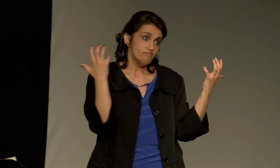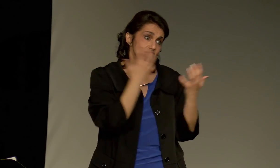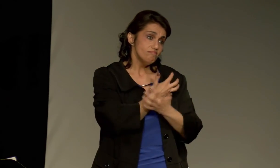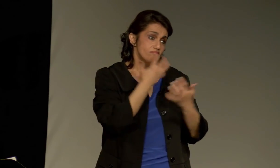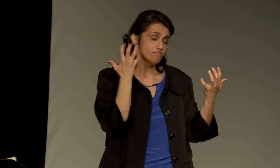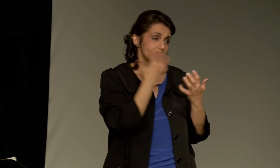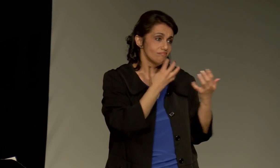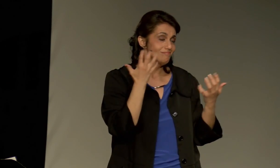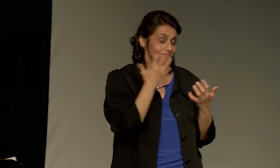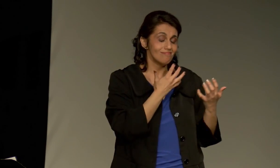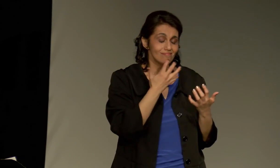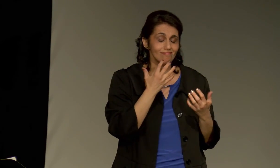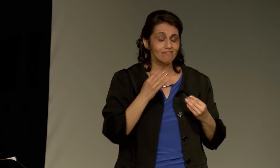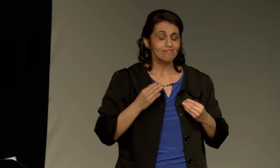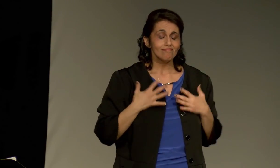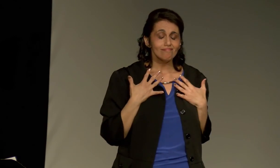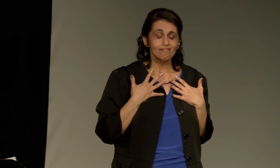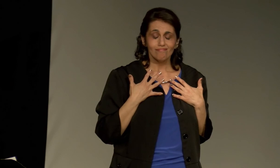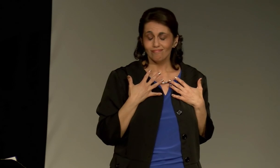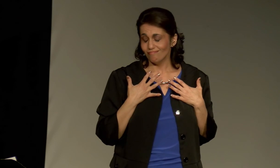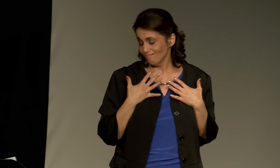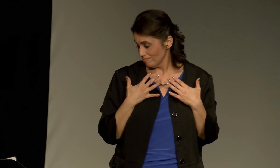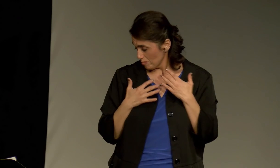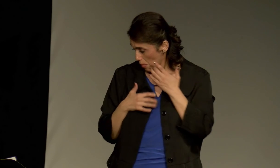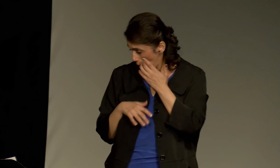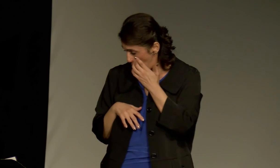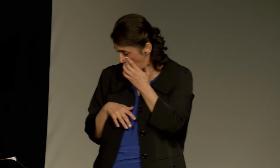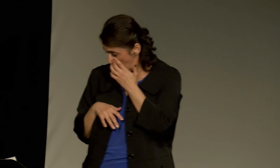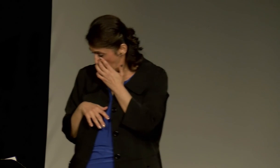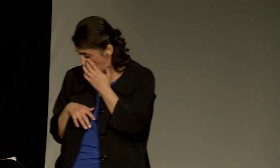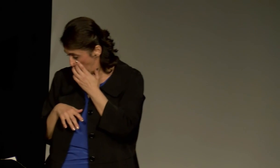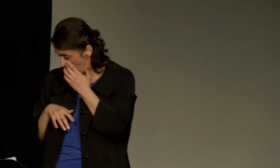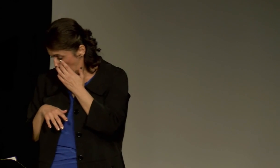We will never again go back to the time of being run by a hearing president.